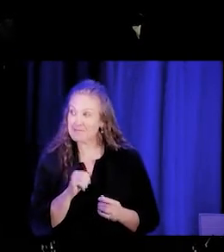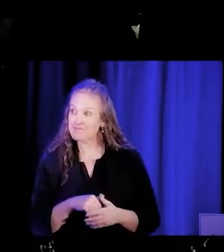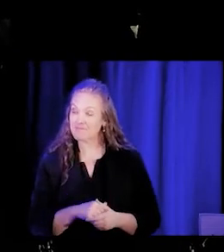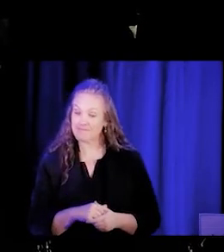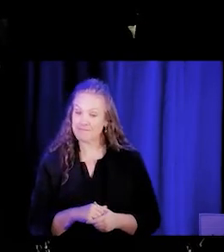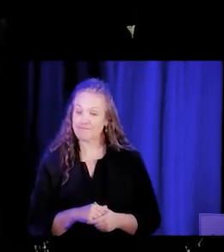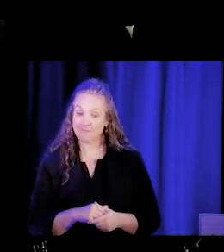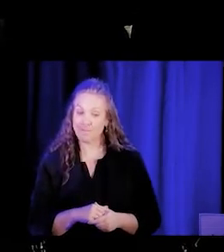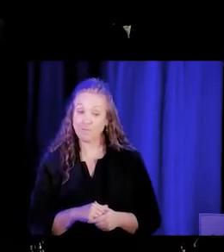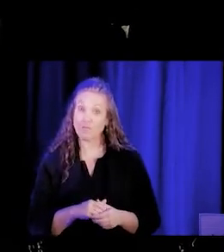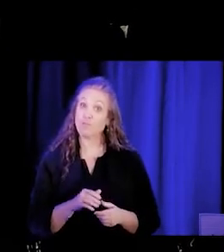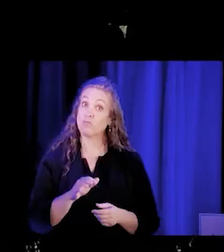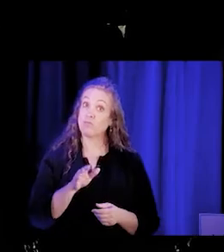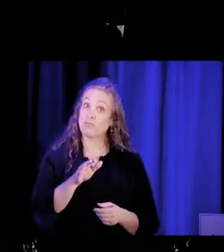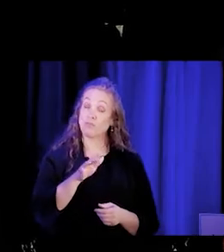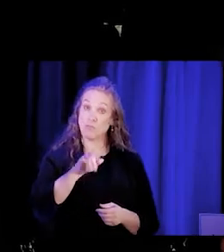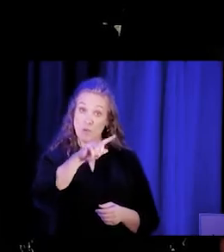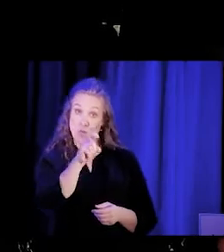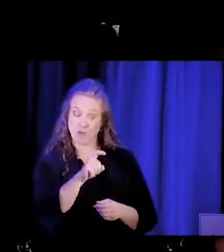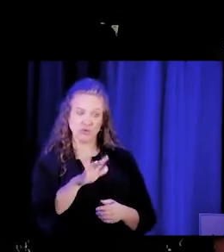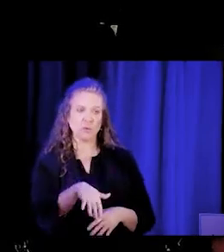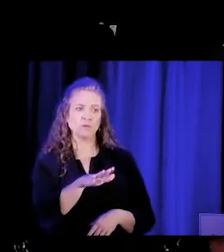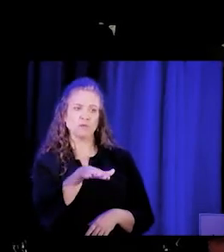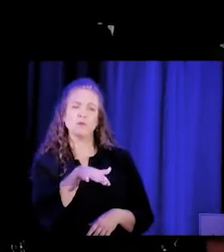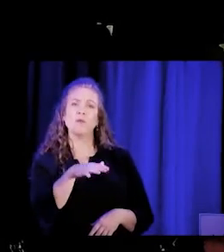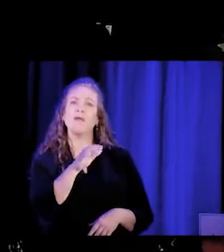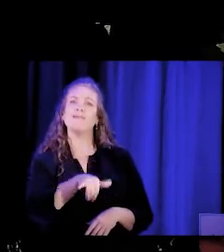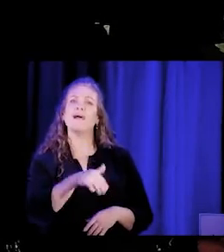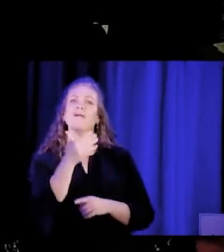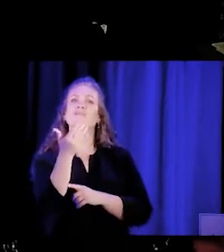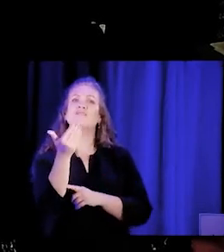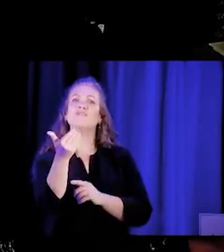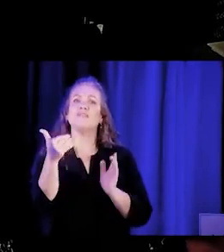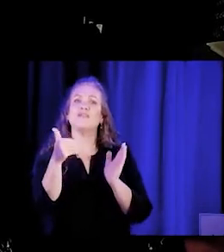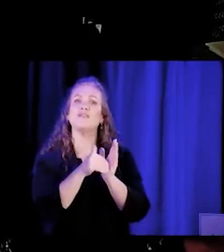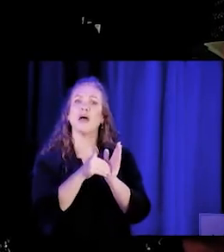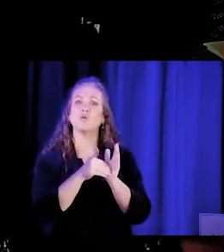So is the 15,000 CHWs, including current CHWs,